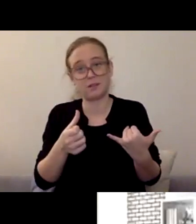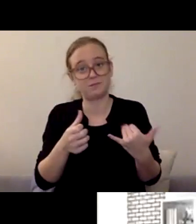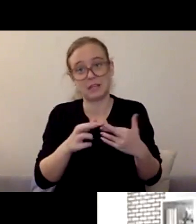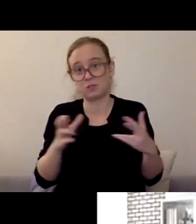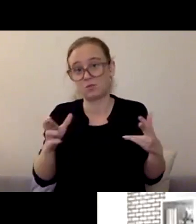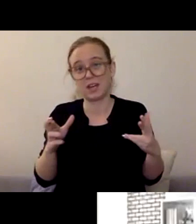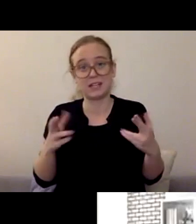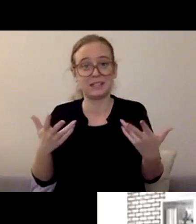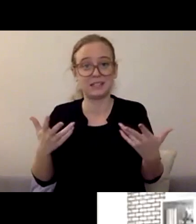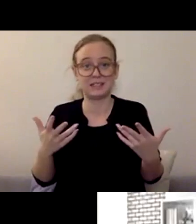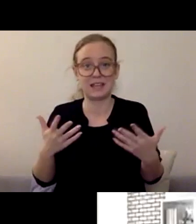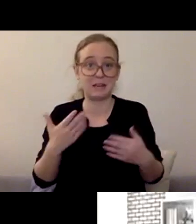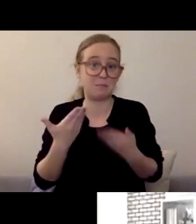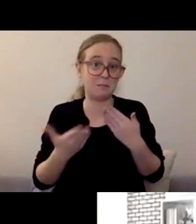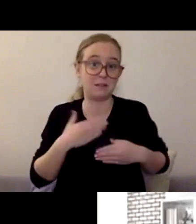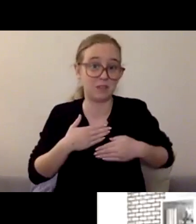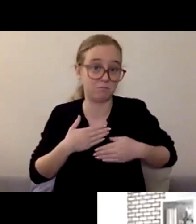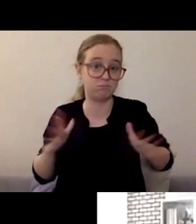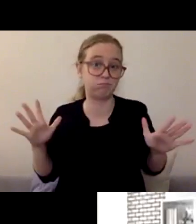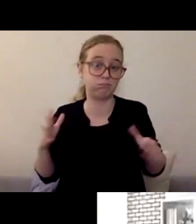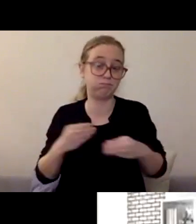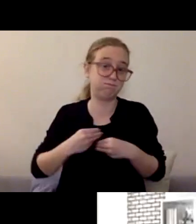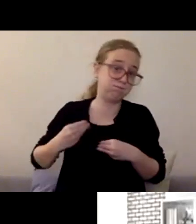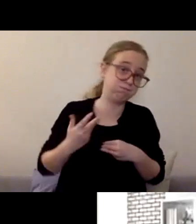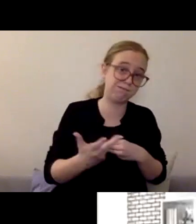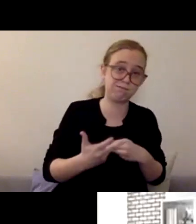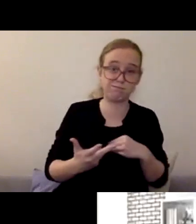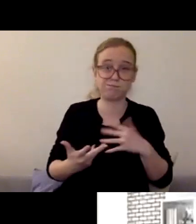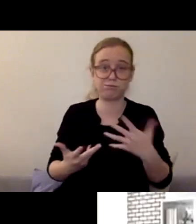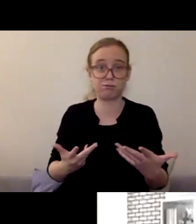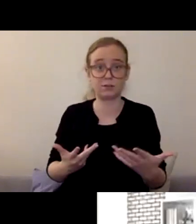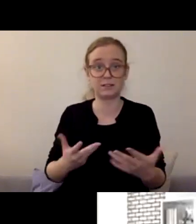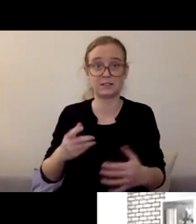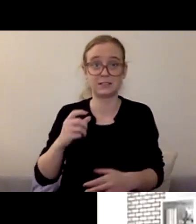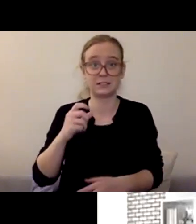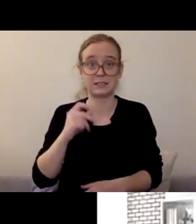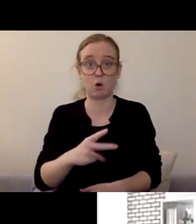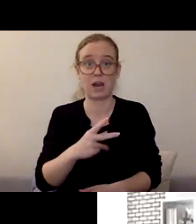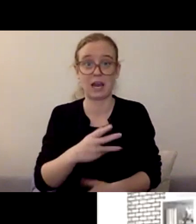like, thank you for sharing that with me. And then you can call the helpline and be like, "They said this, what do I do?"